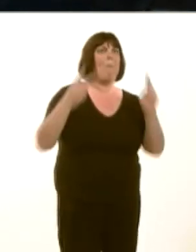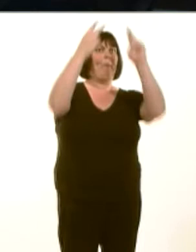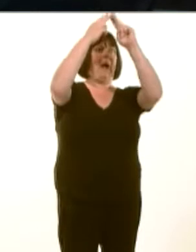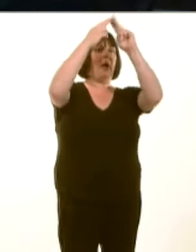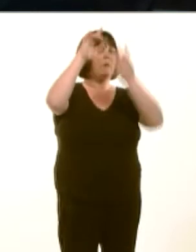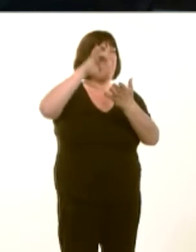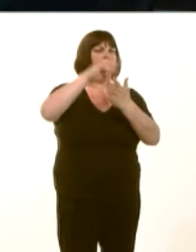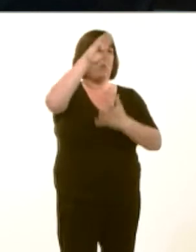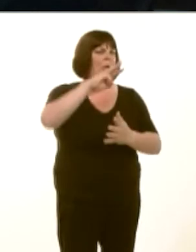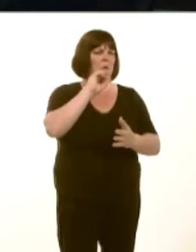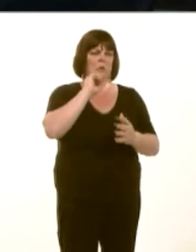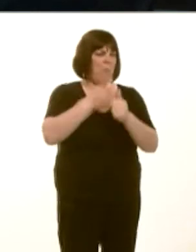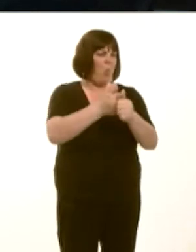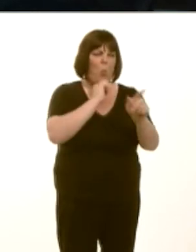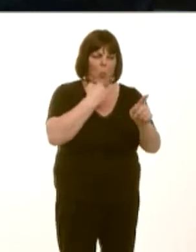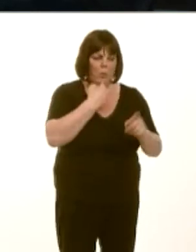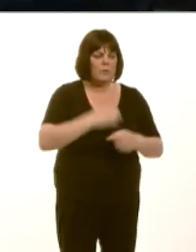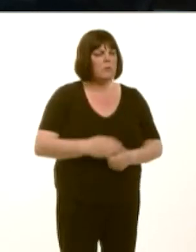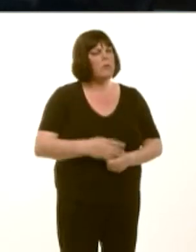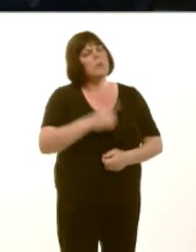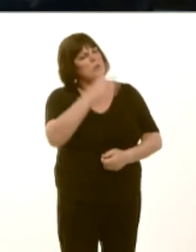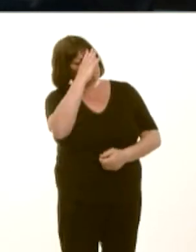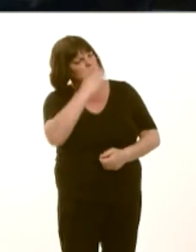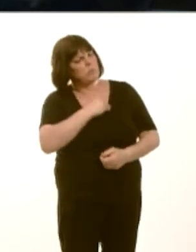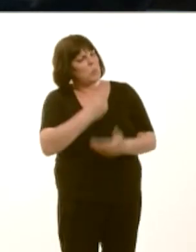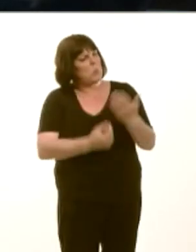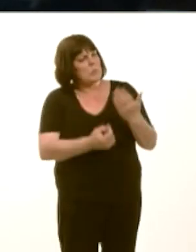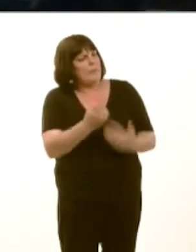So, I would be grateful if you could update me on the most recent discussions youíve